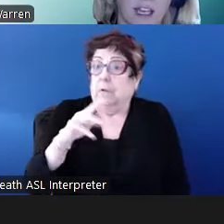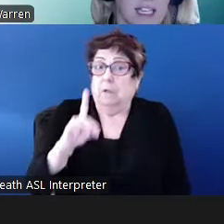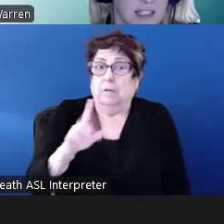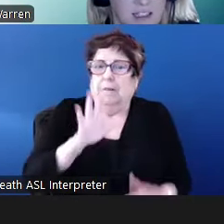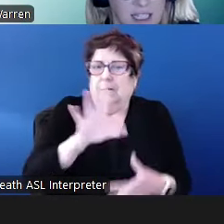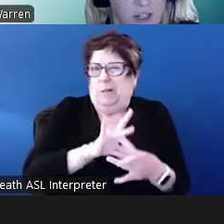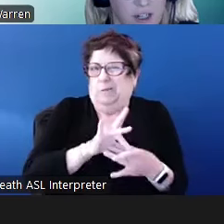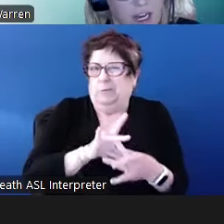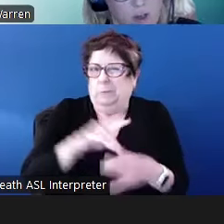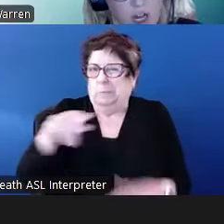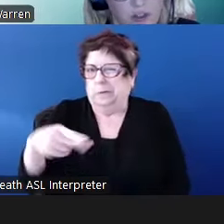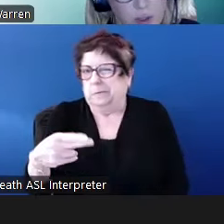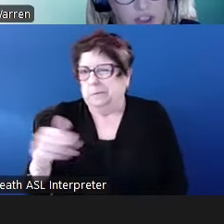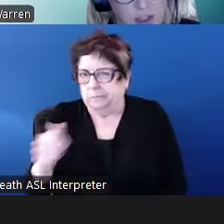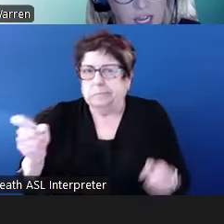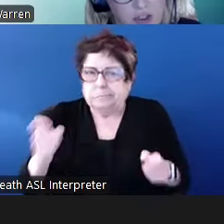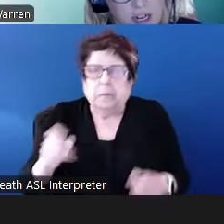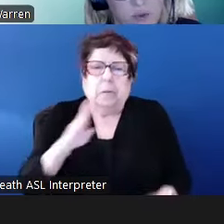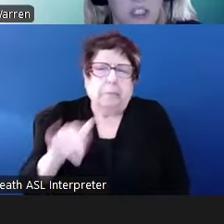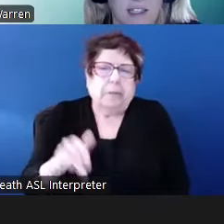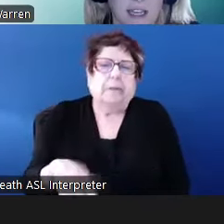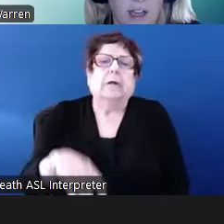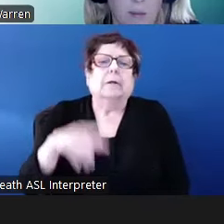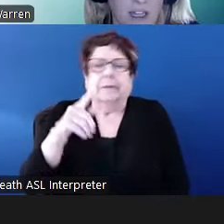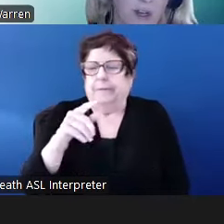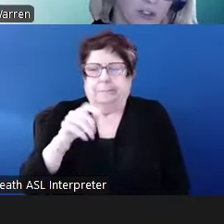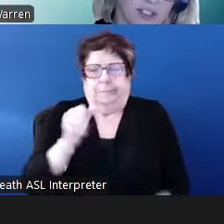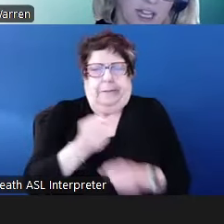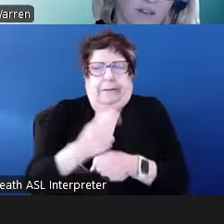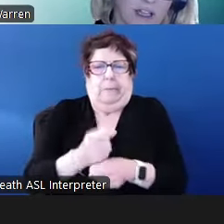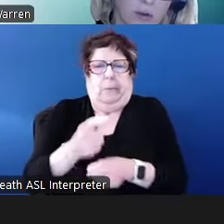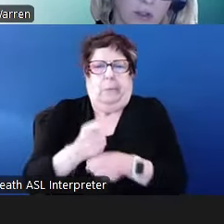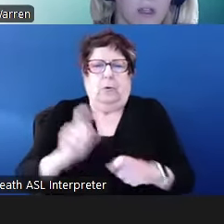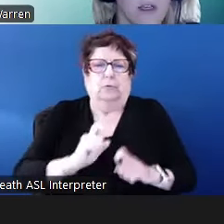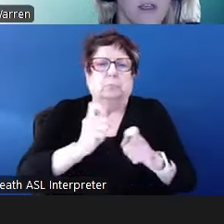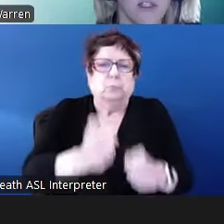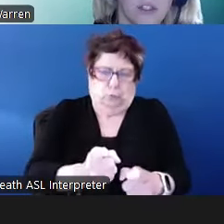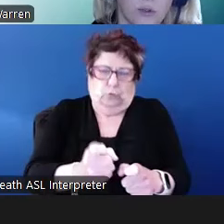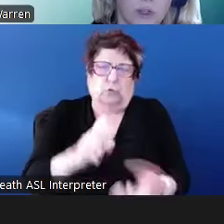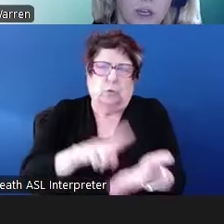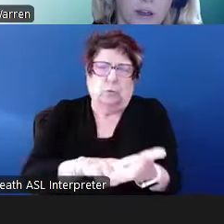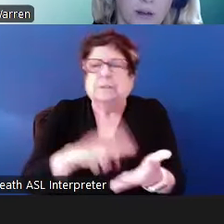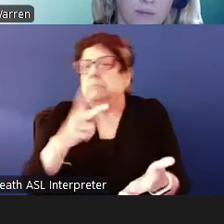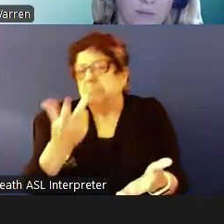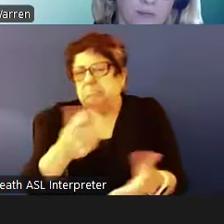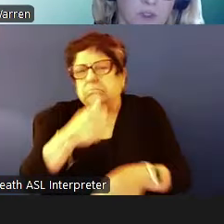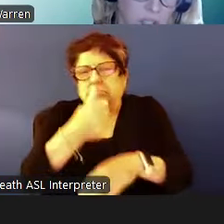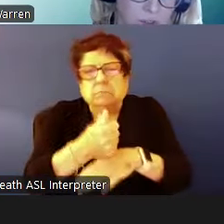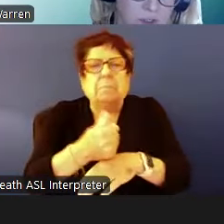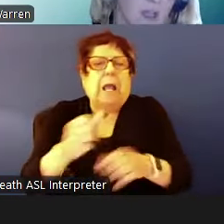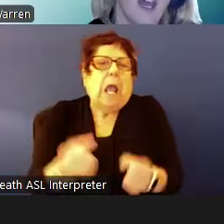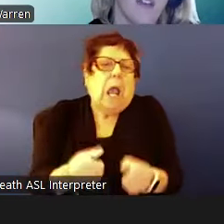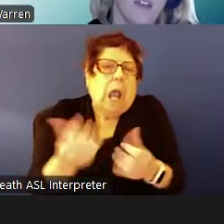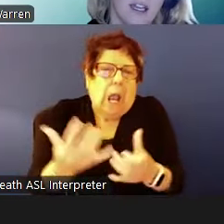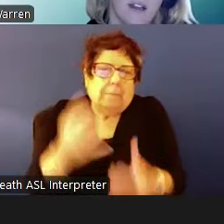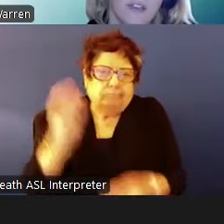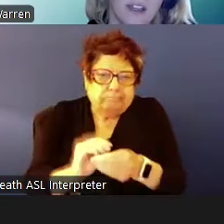ACC or annual contributions contractors lays out how many vouchers are available to use and then,